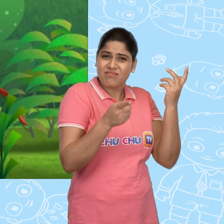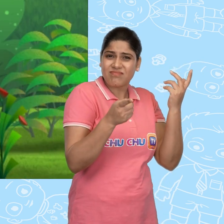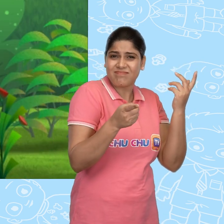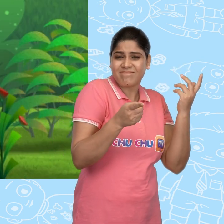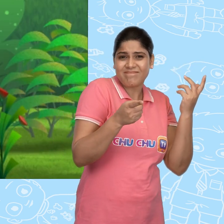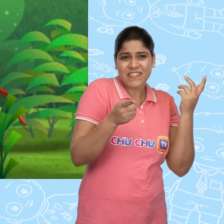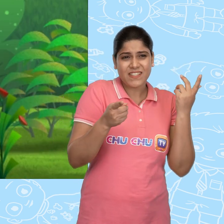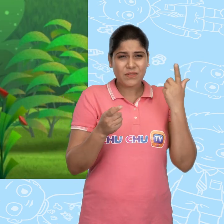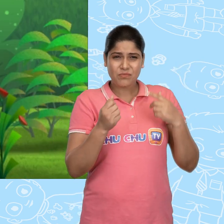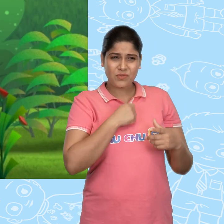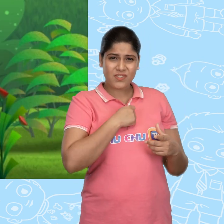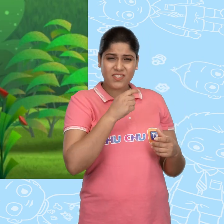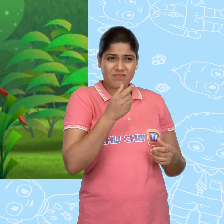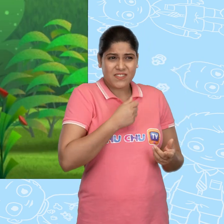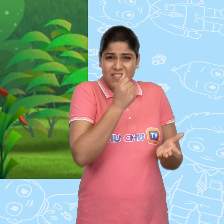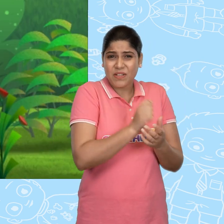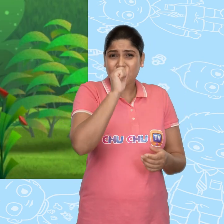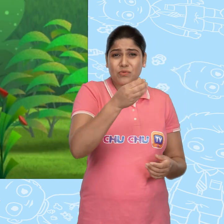She must need my sandwich more than I do.